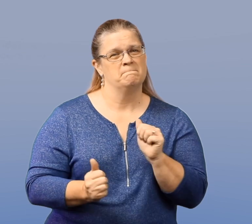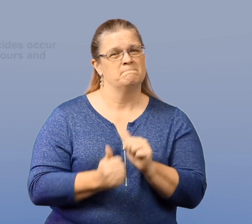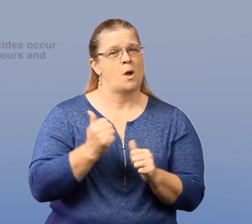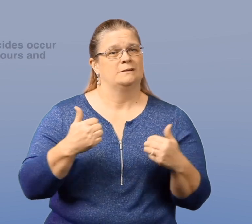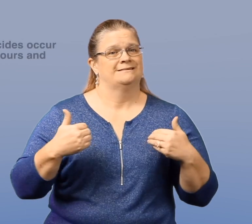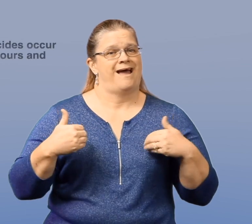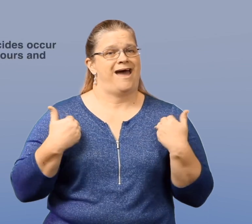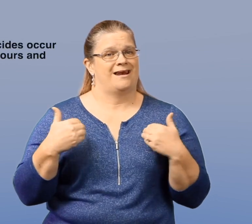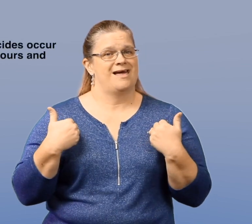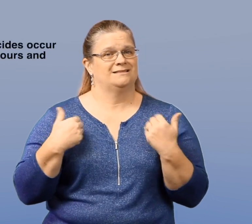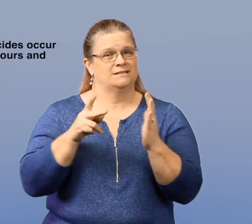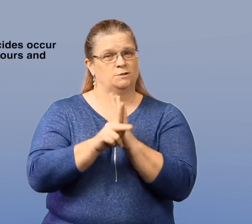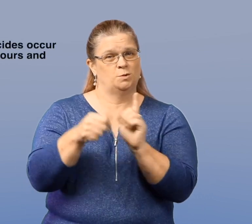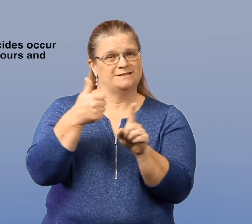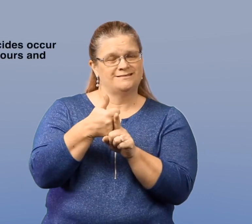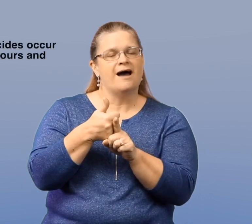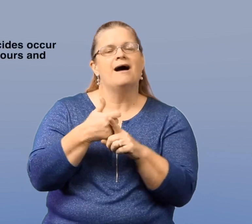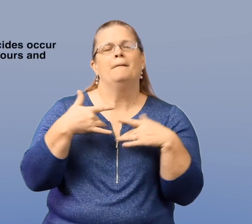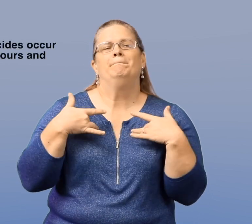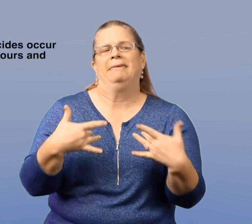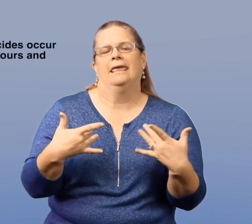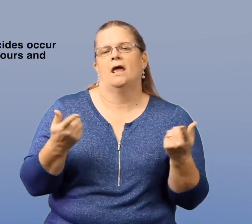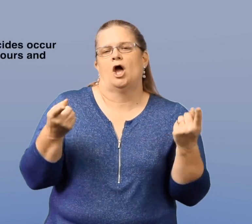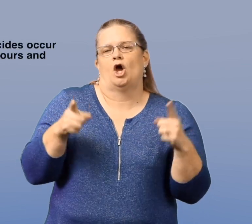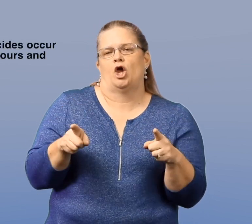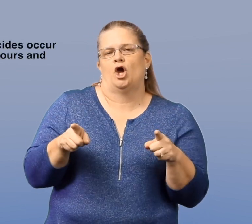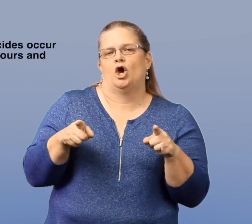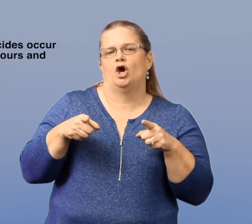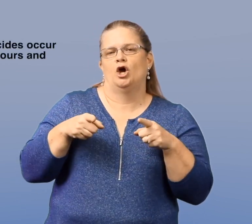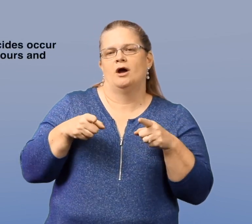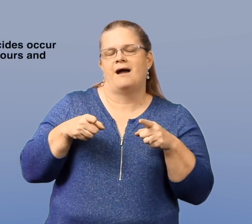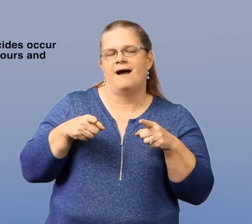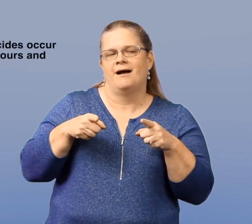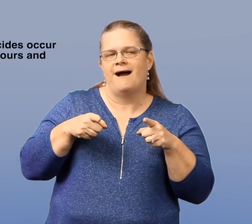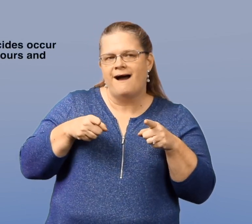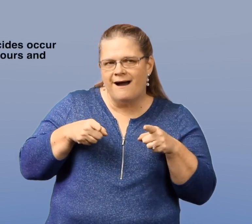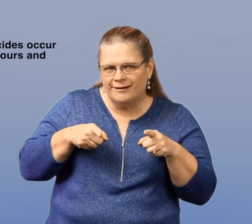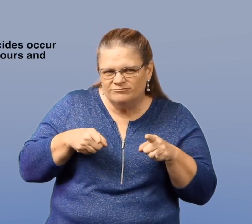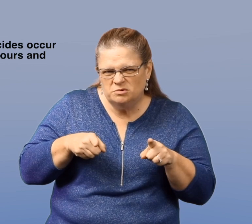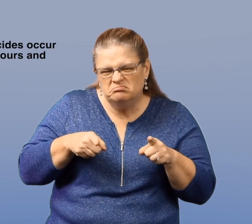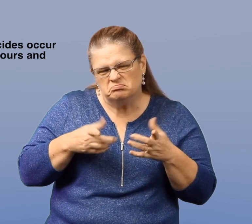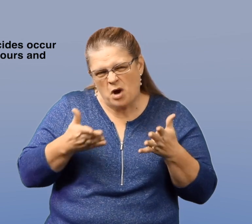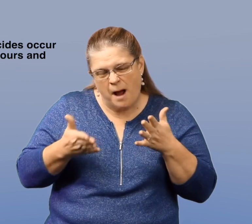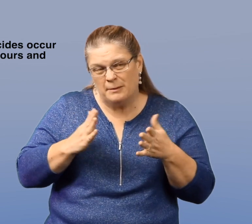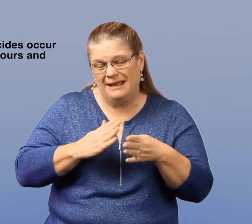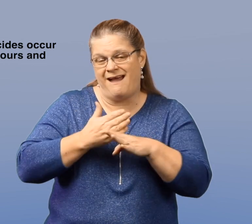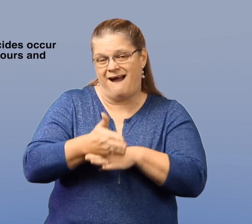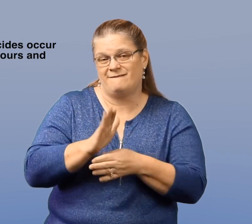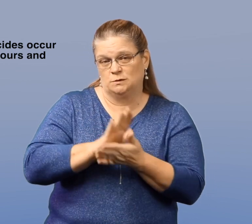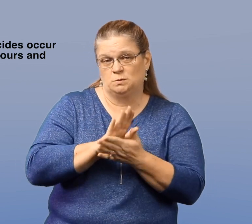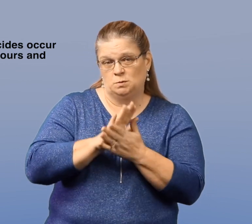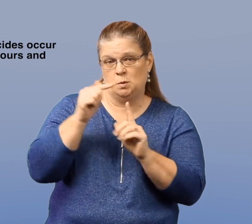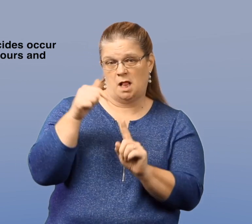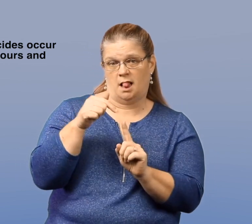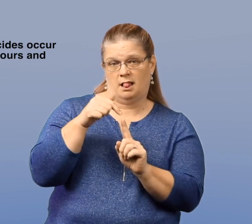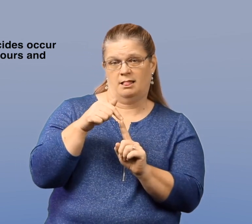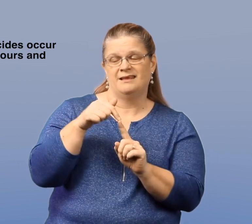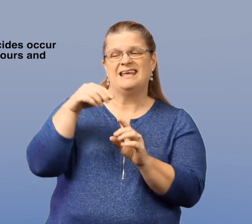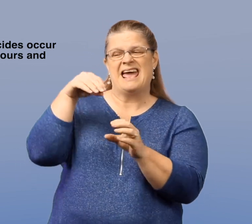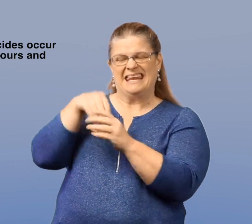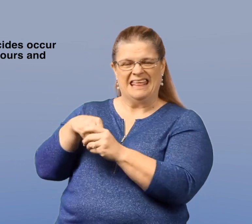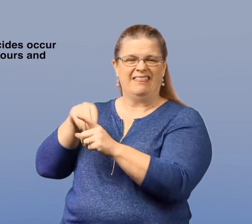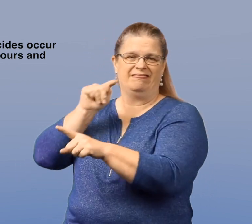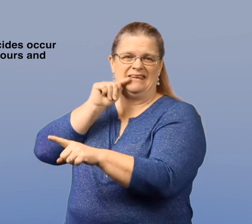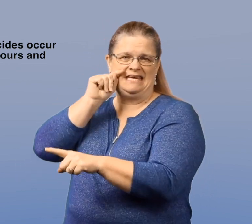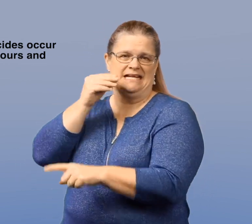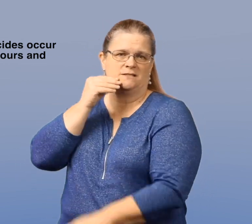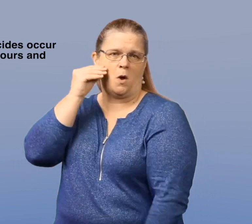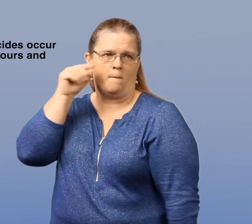Most adolescent suicide tends to occur after school and in the teenager's home.